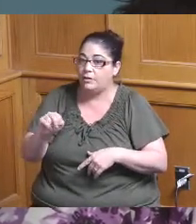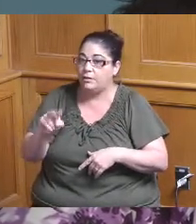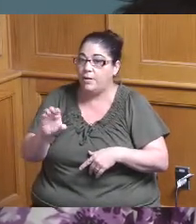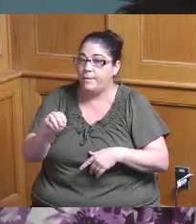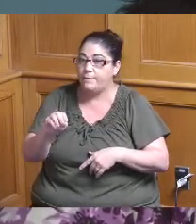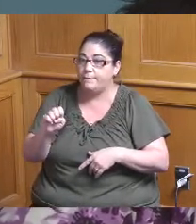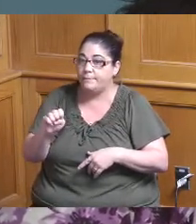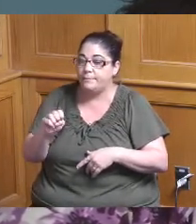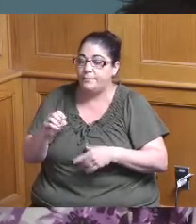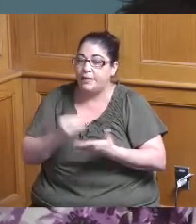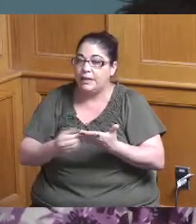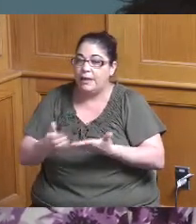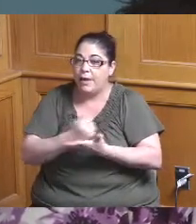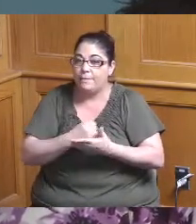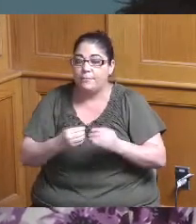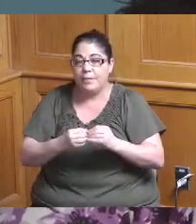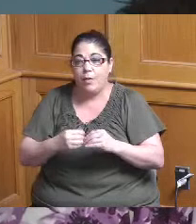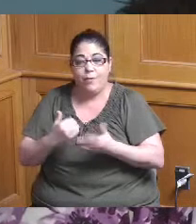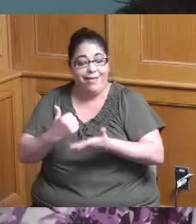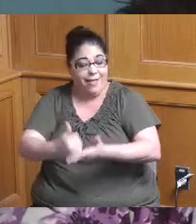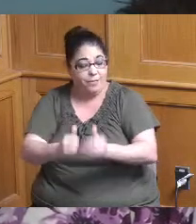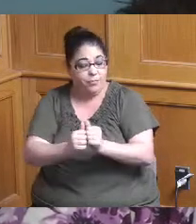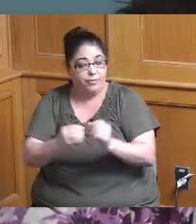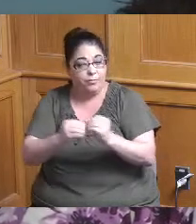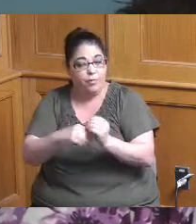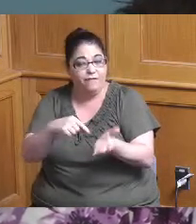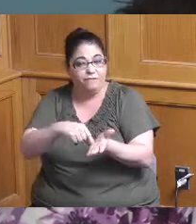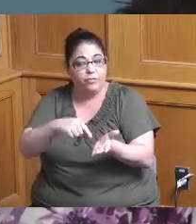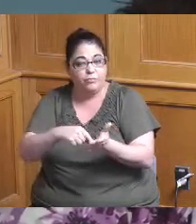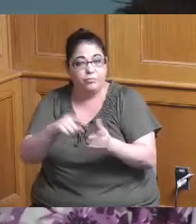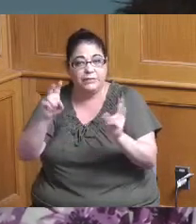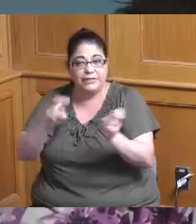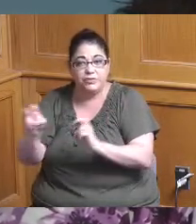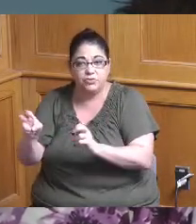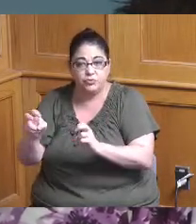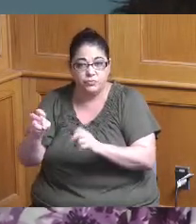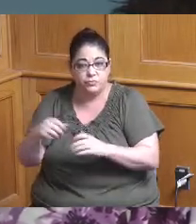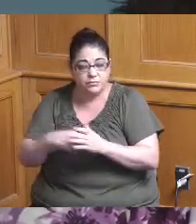help us with the affordable issues that we have in the county affordable housing issues or no